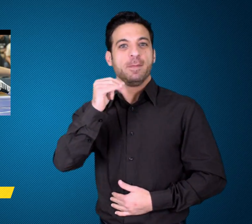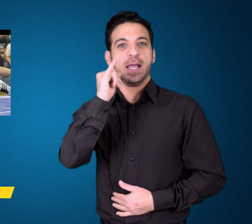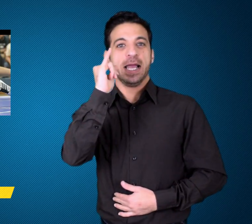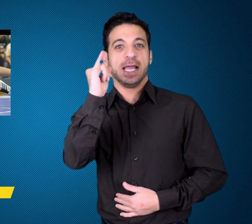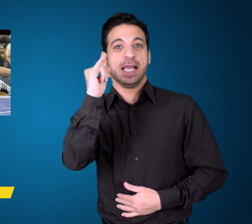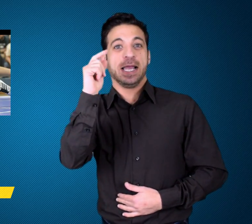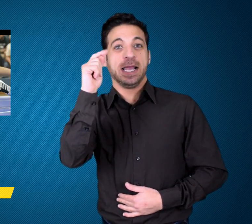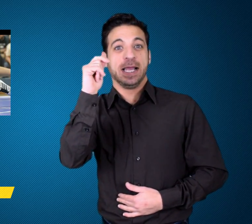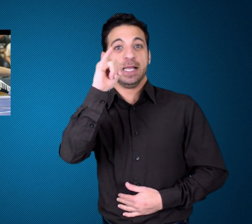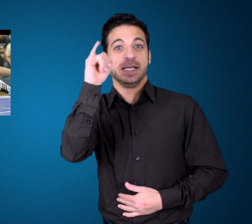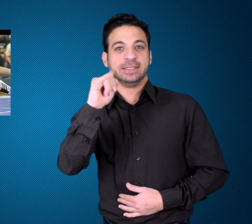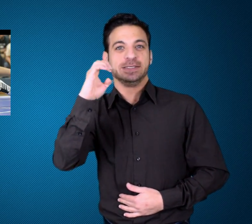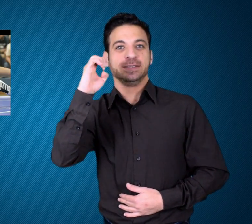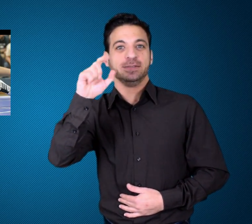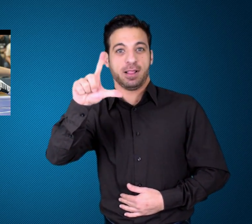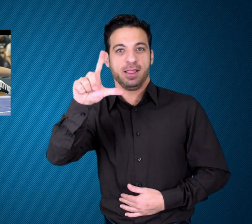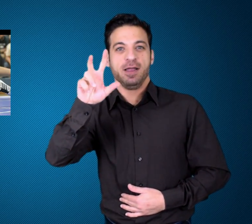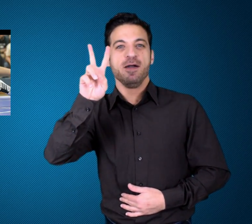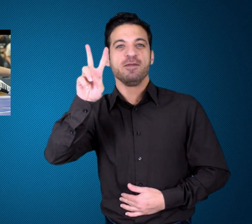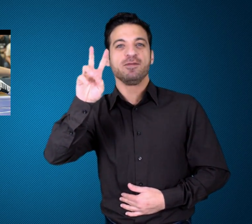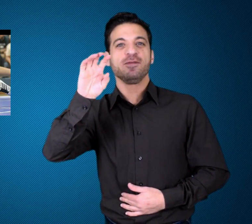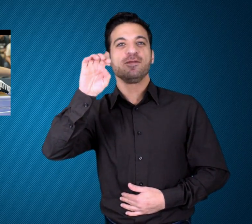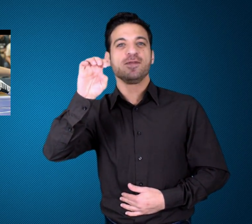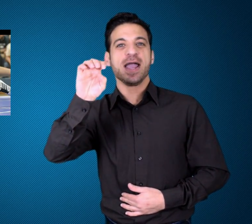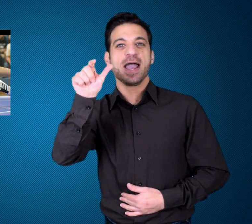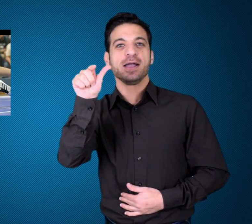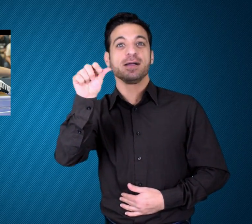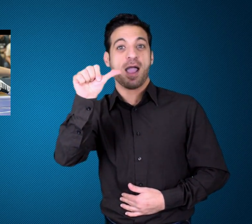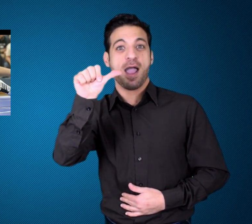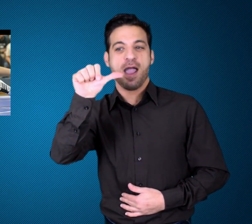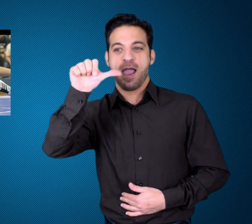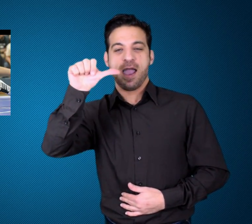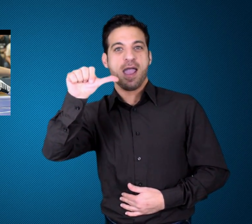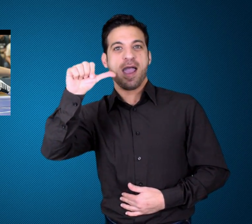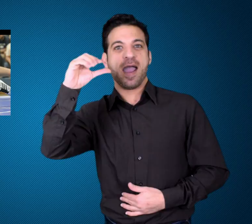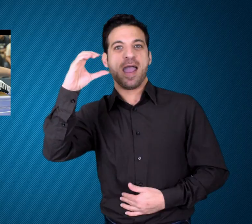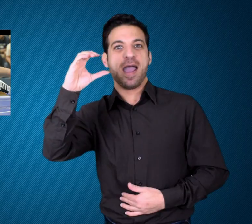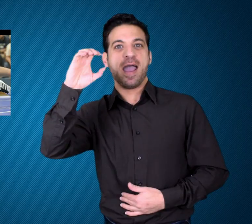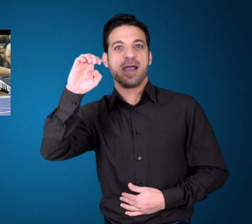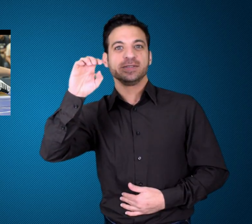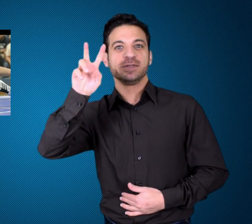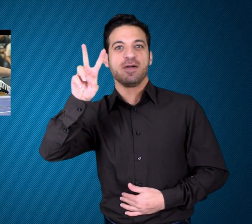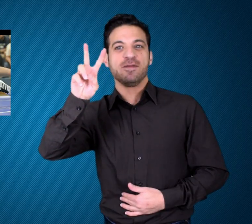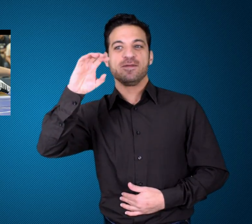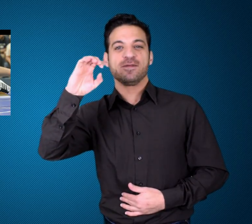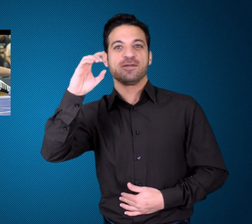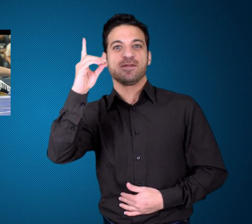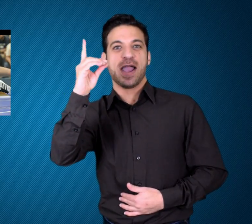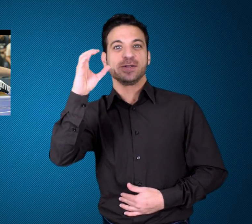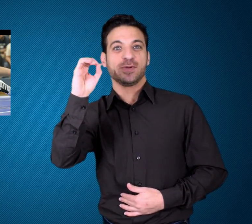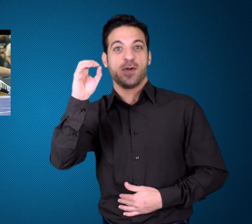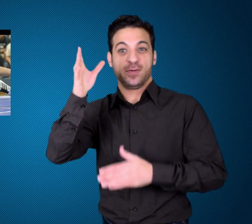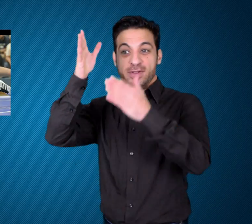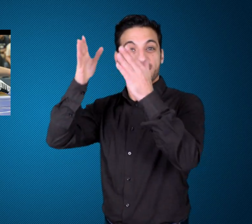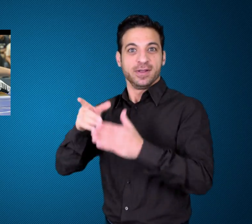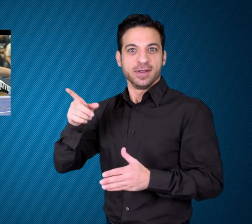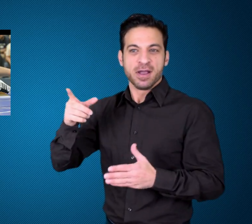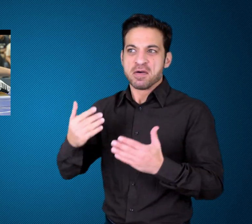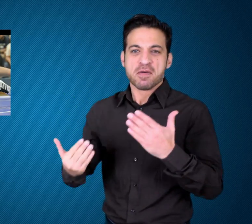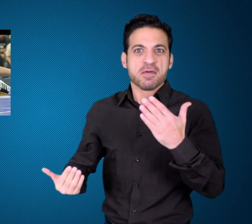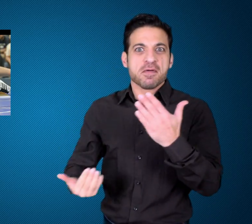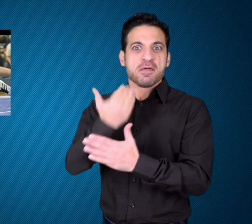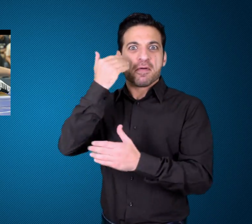Itzel Vega-Acevedo, a new inspiring